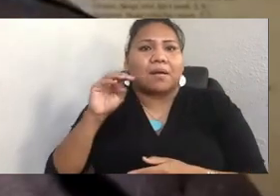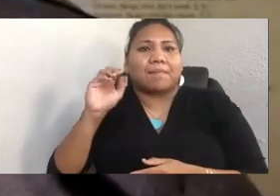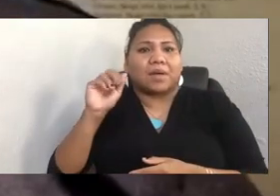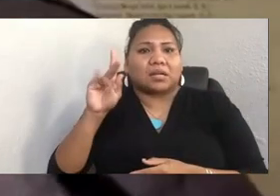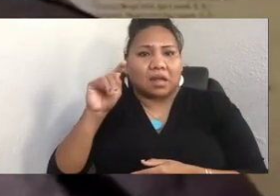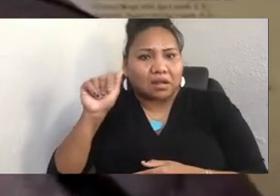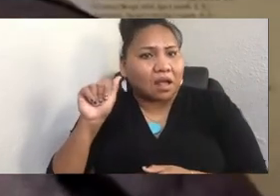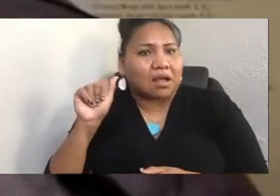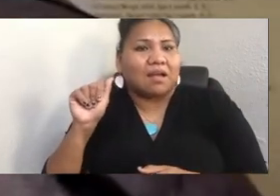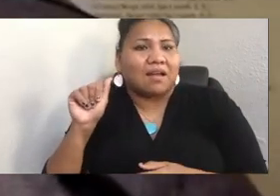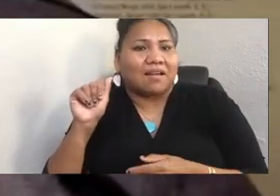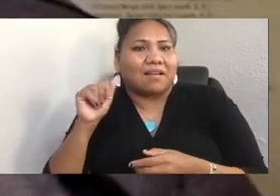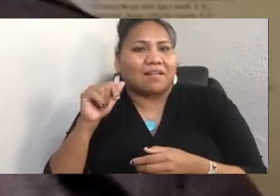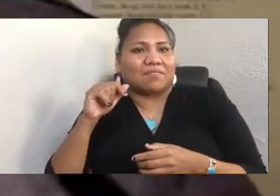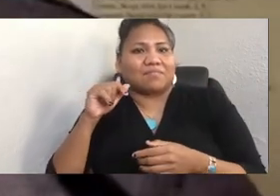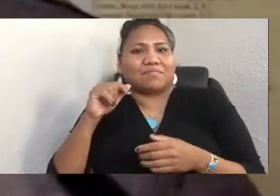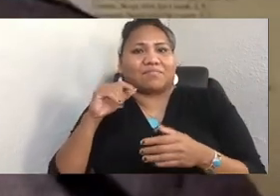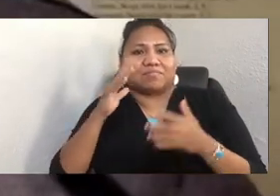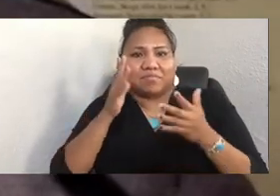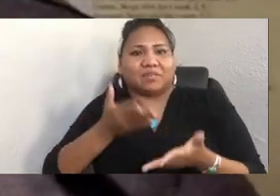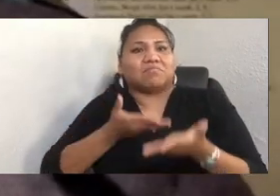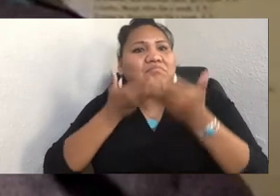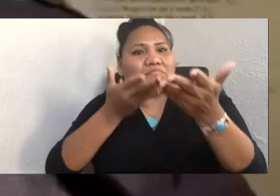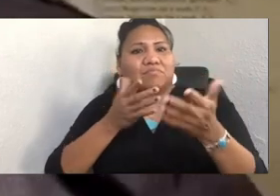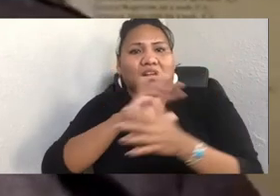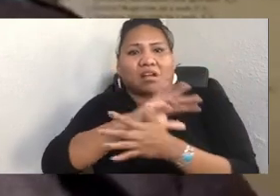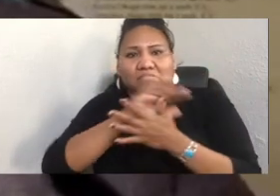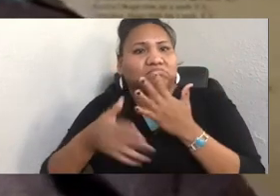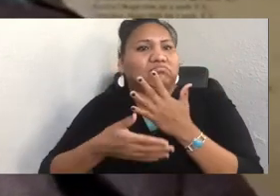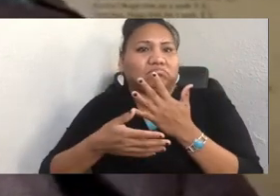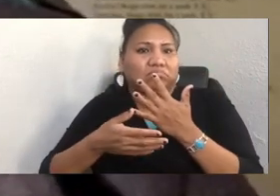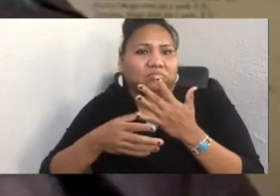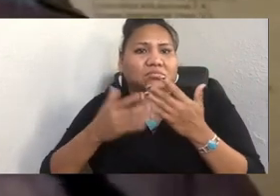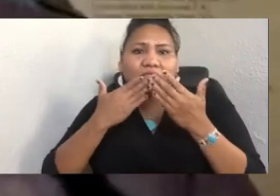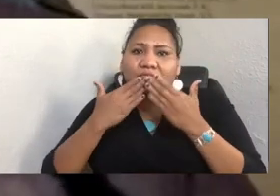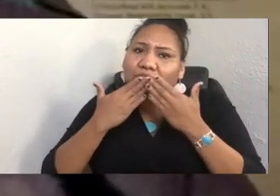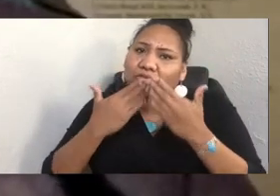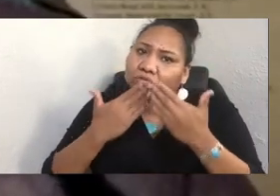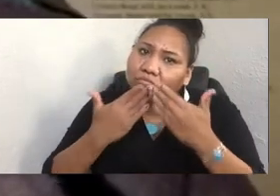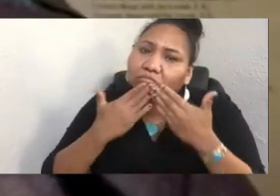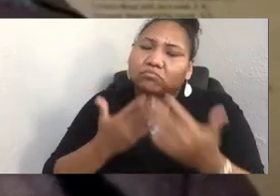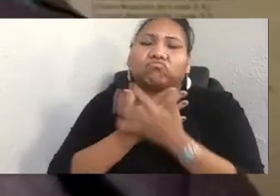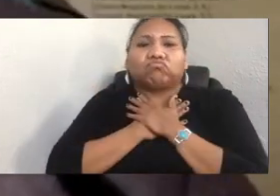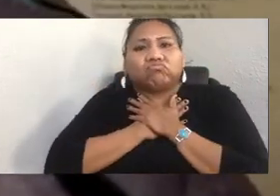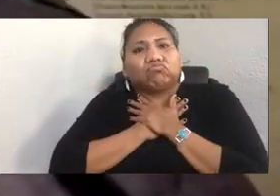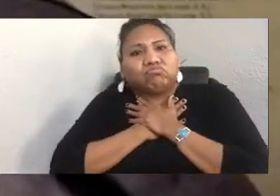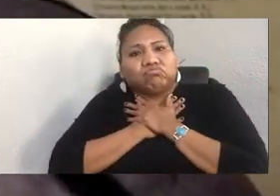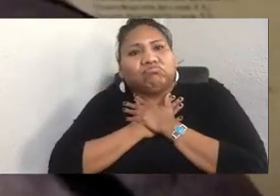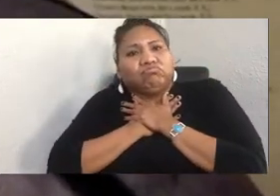And our appreciation is really high, and we can't thank you enough for what you've presented today.